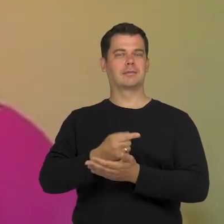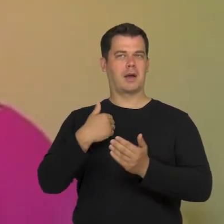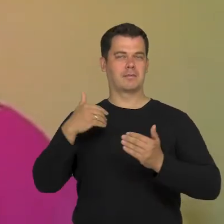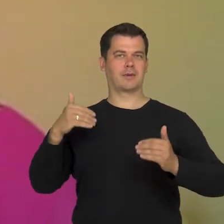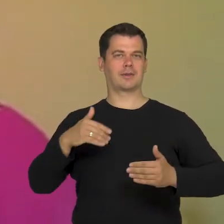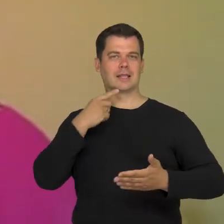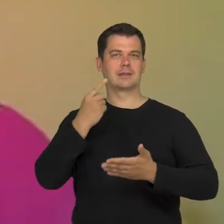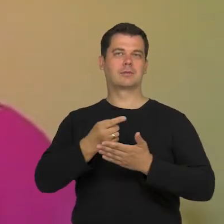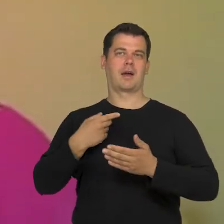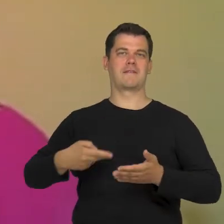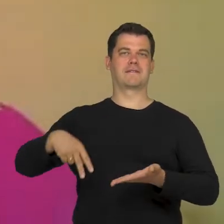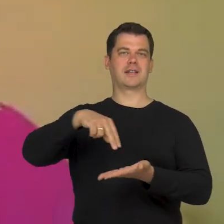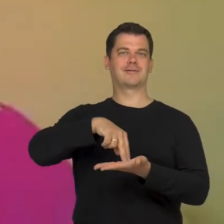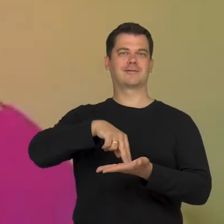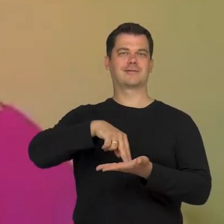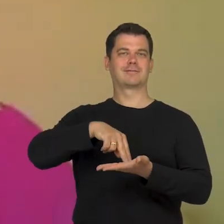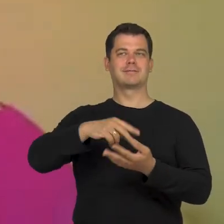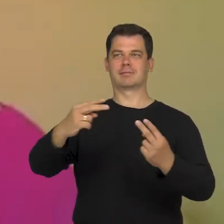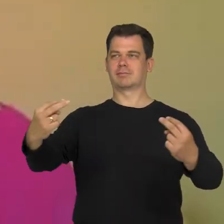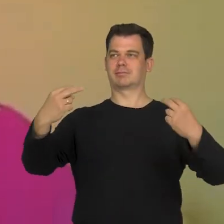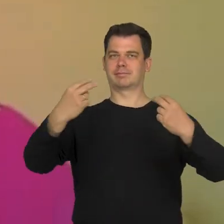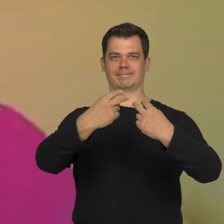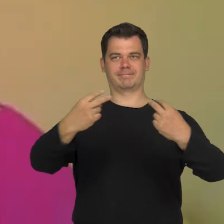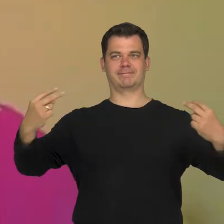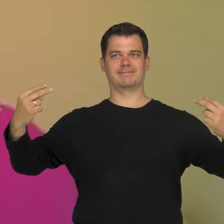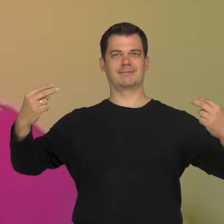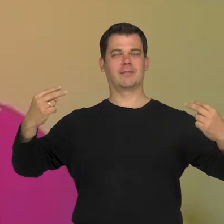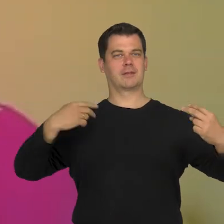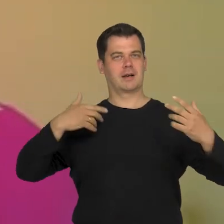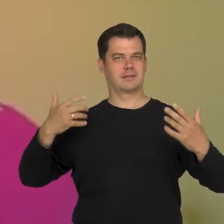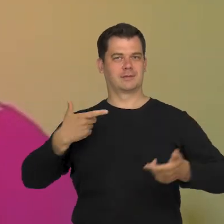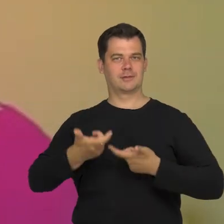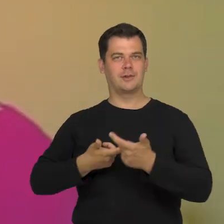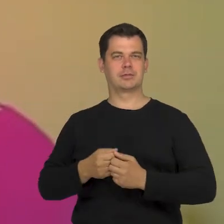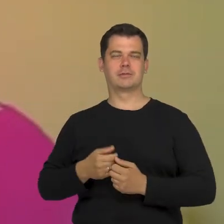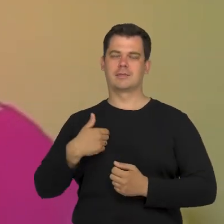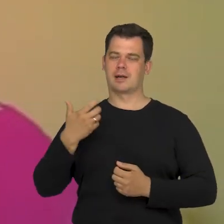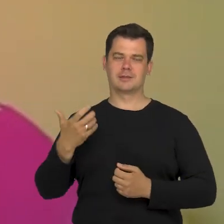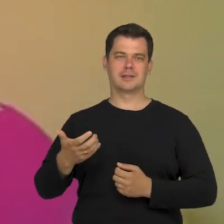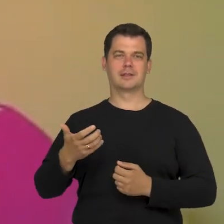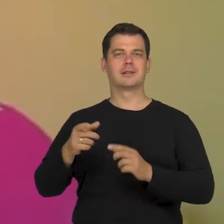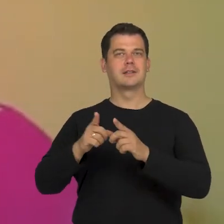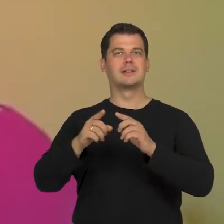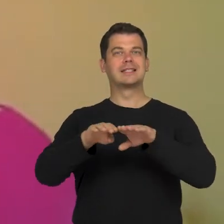to go on the stage and that I want to do that. And I would like these stages to be open